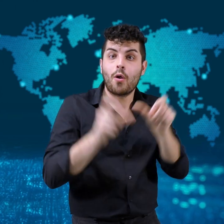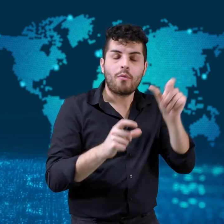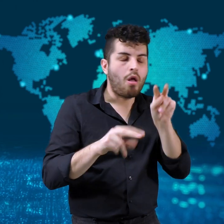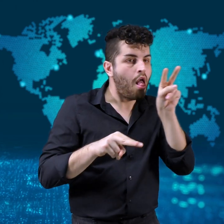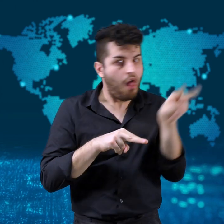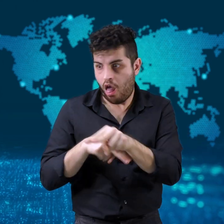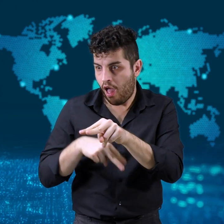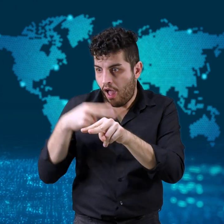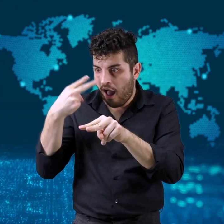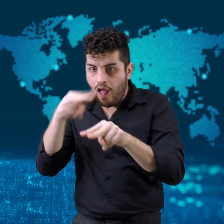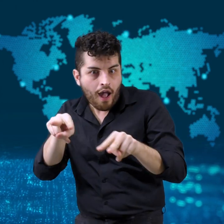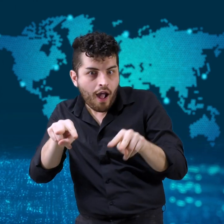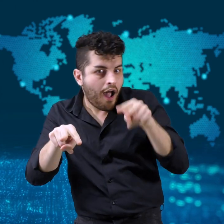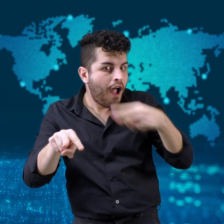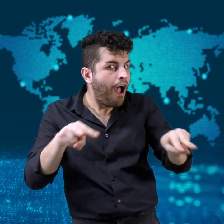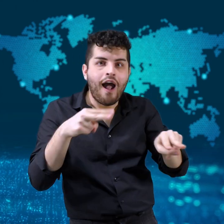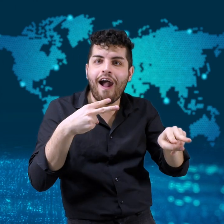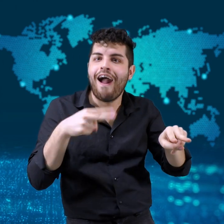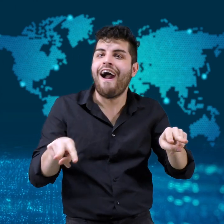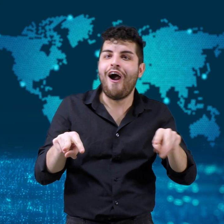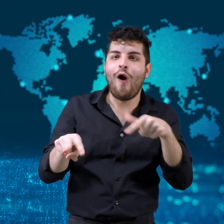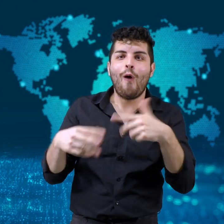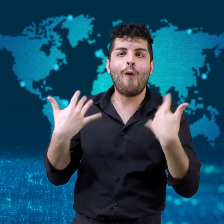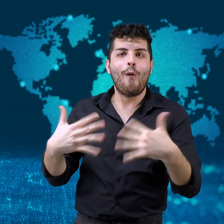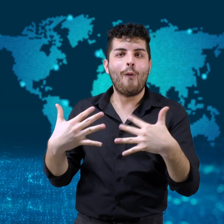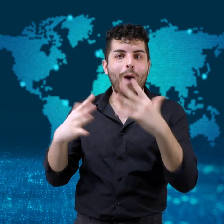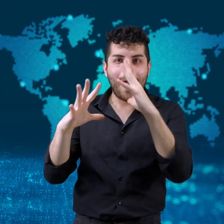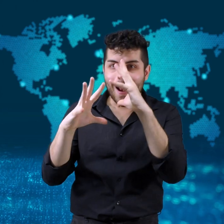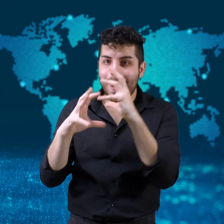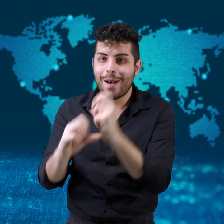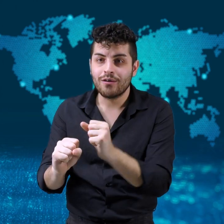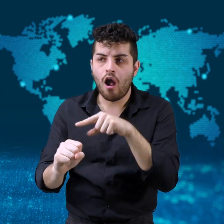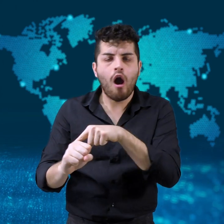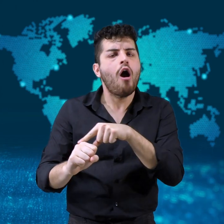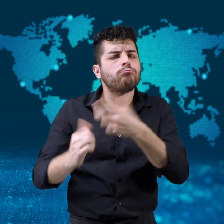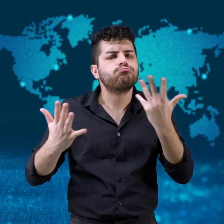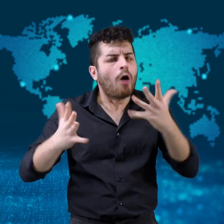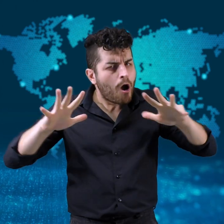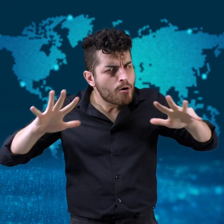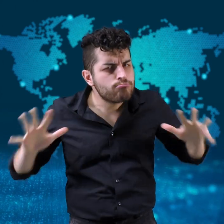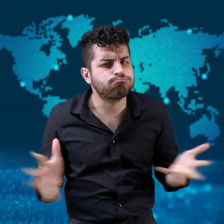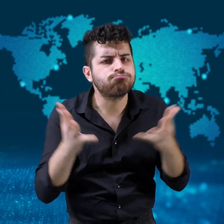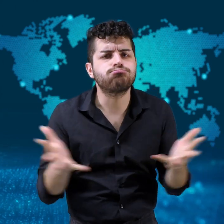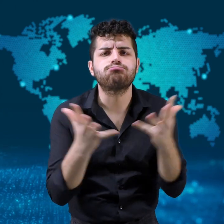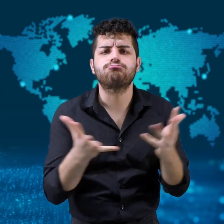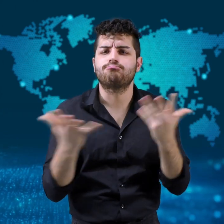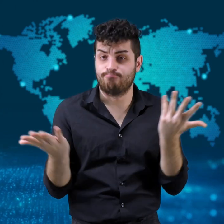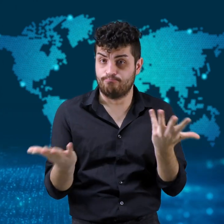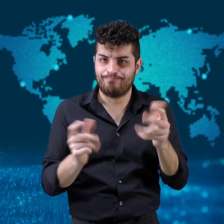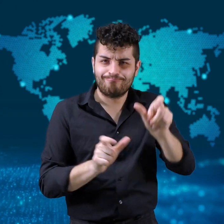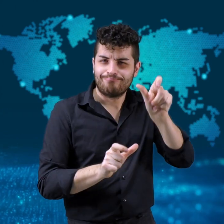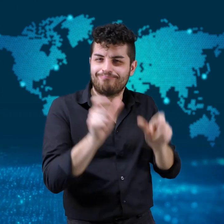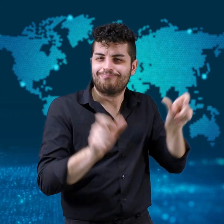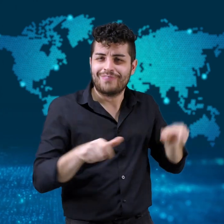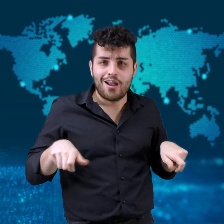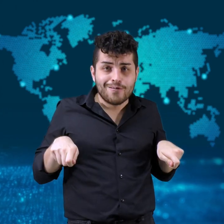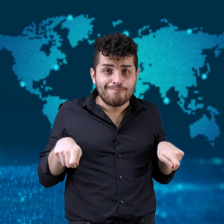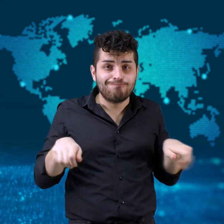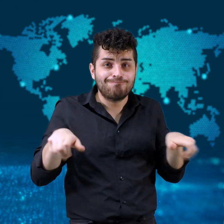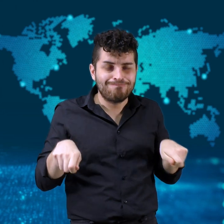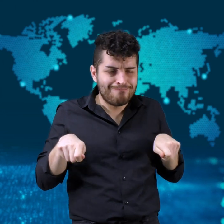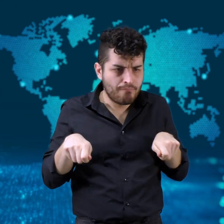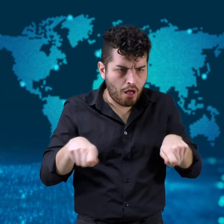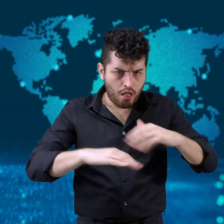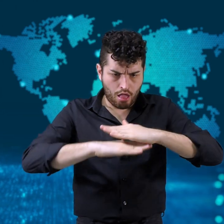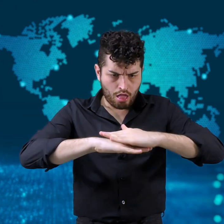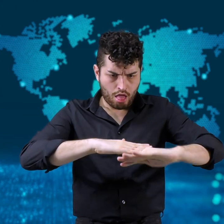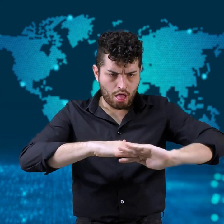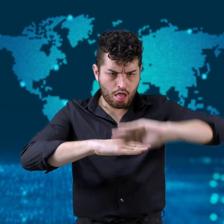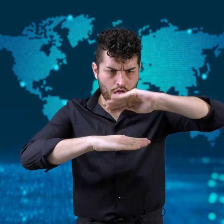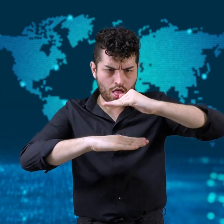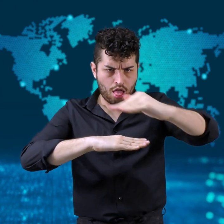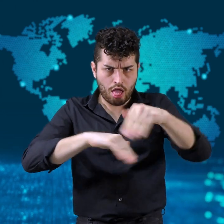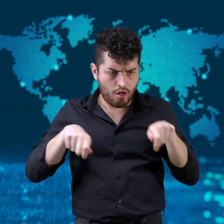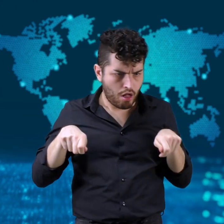Those colorful ramps received a lot of attention and helped raise